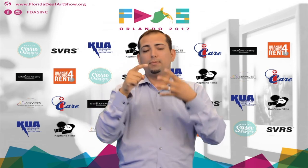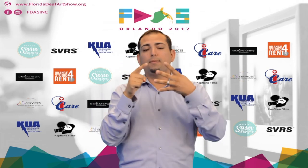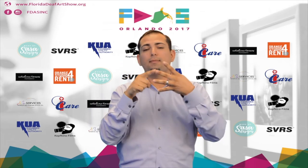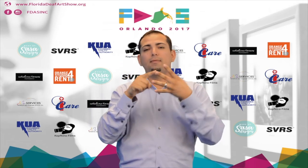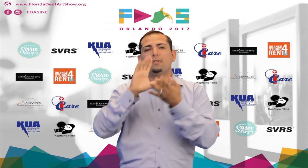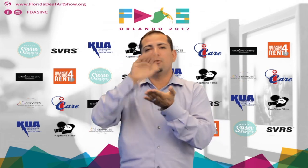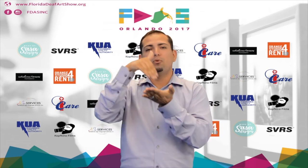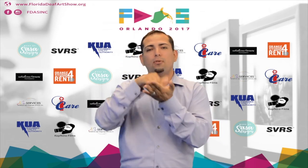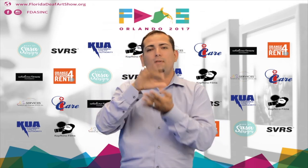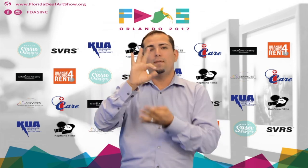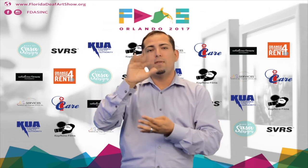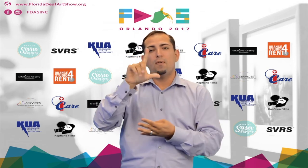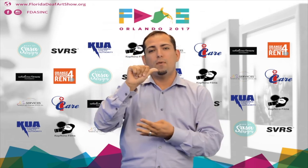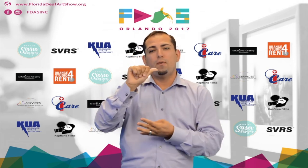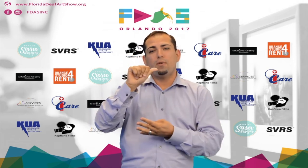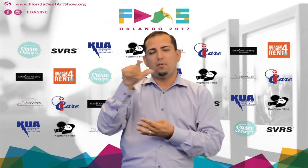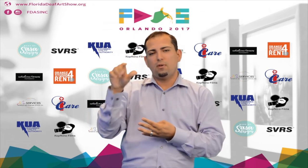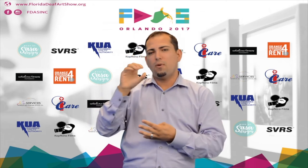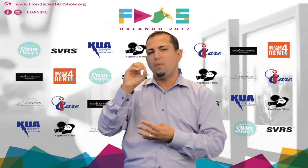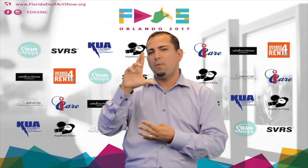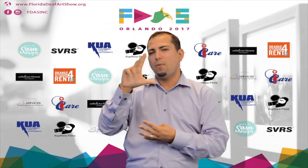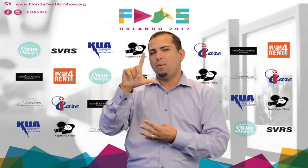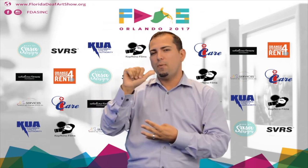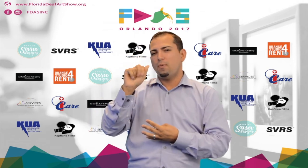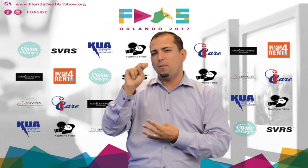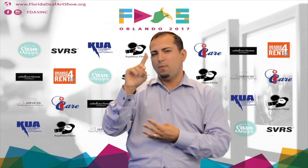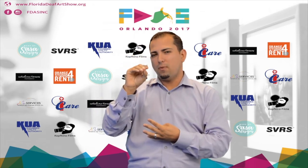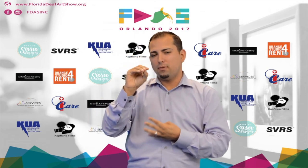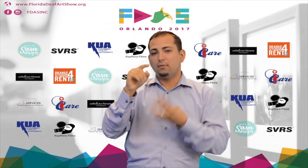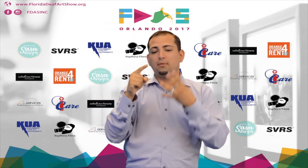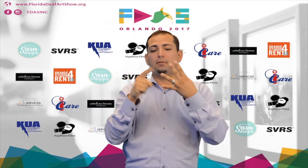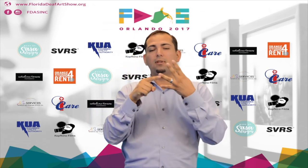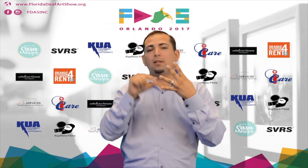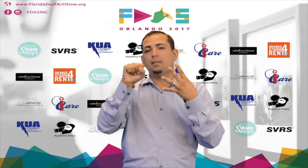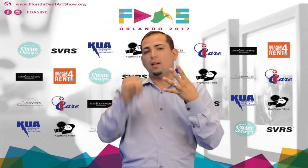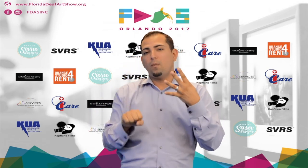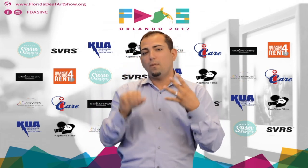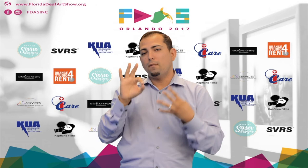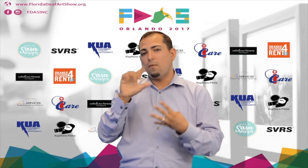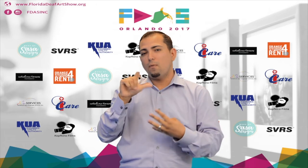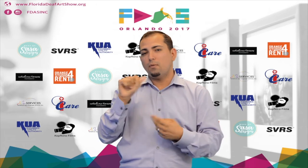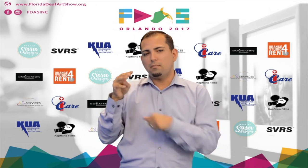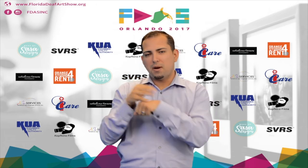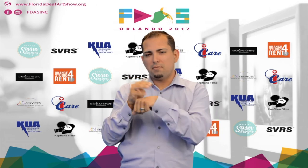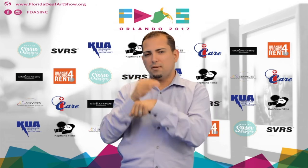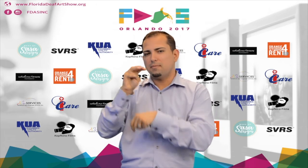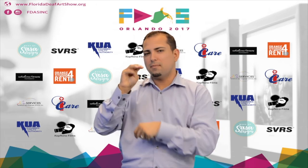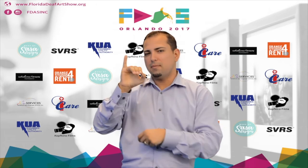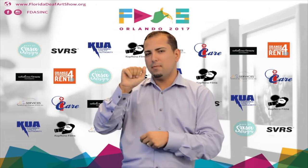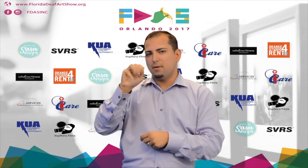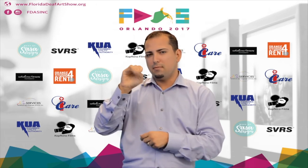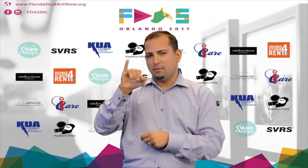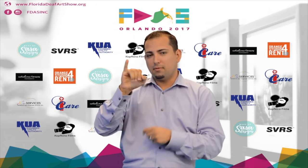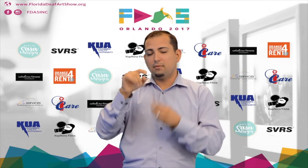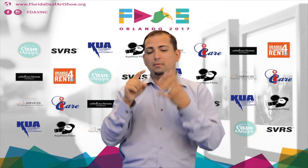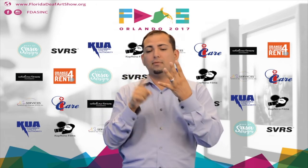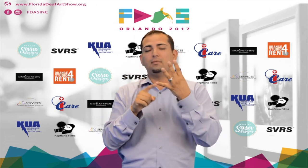Central Florida - Orlando South Florida - Miami